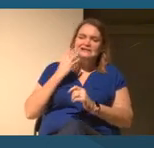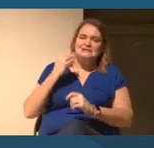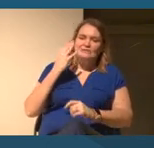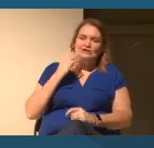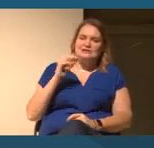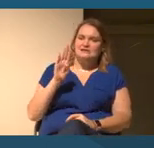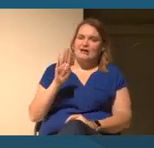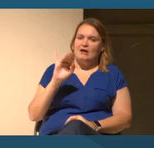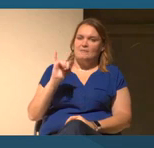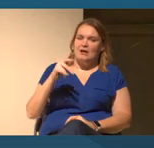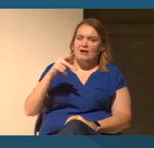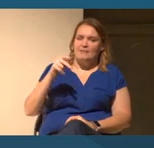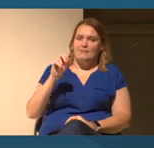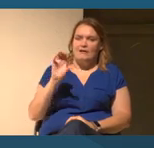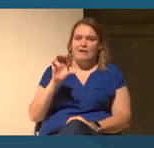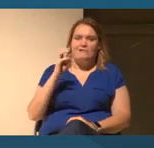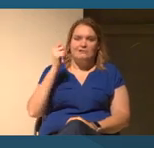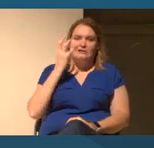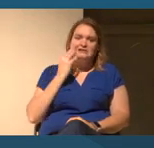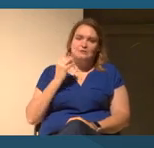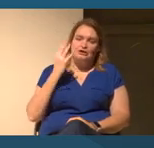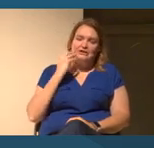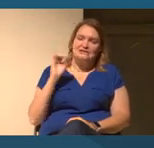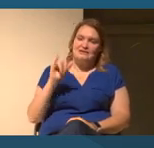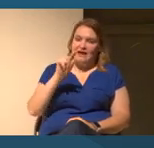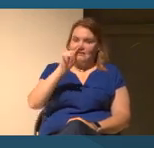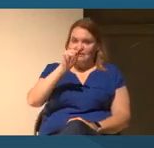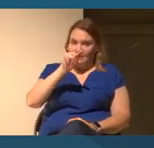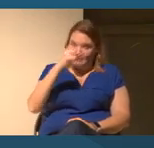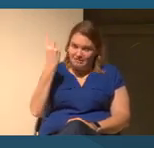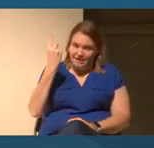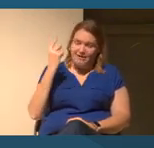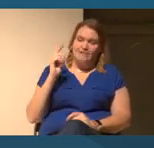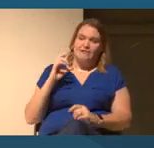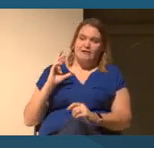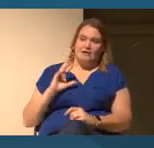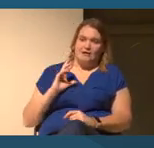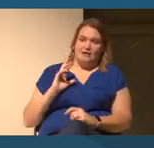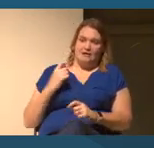like our Black Cultural Institute, Latino Cultural Institute, Asian Pacific American